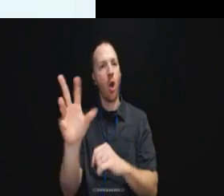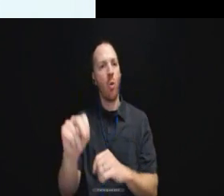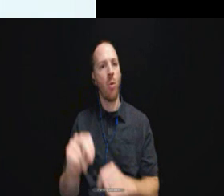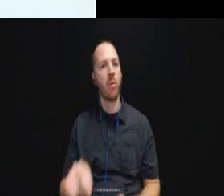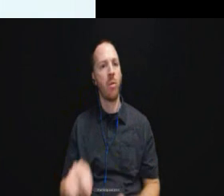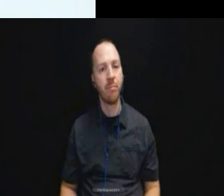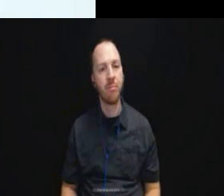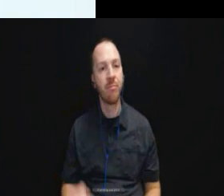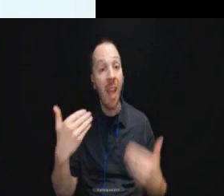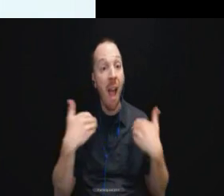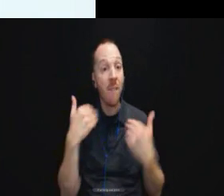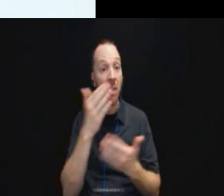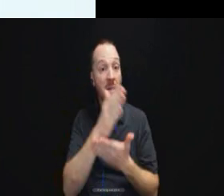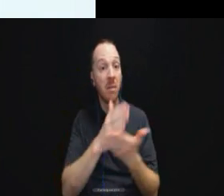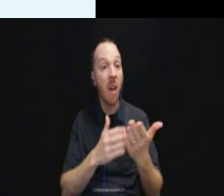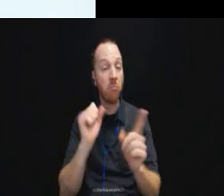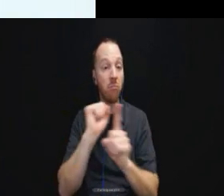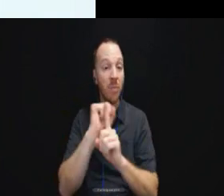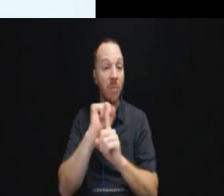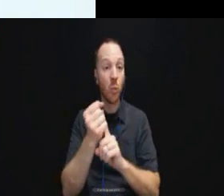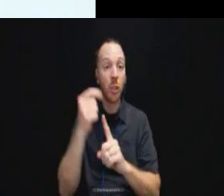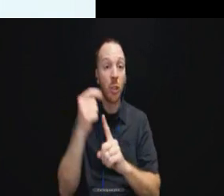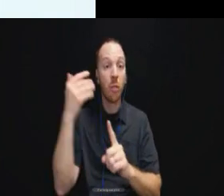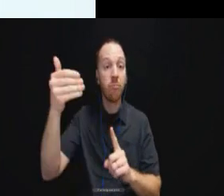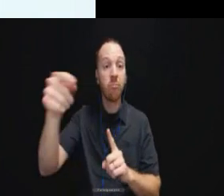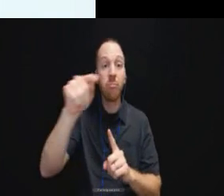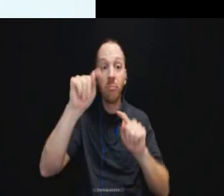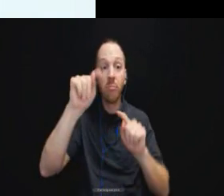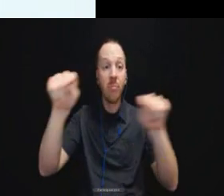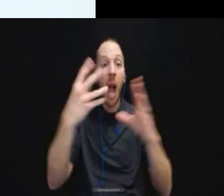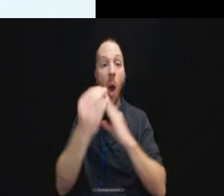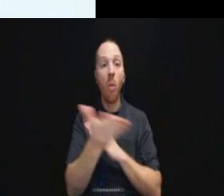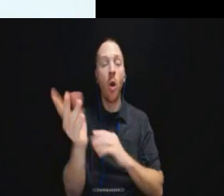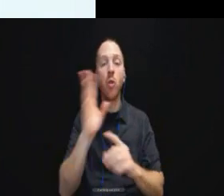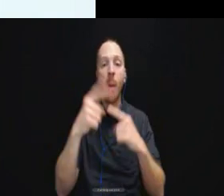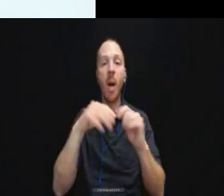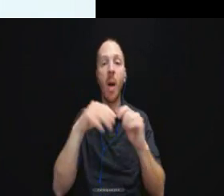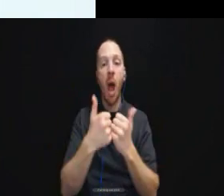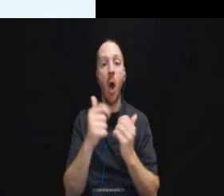And there has been some cases out there talking about how as a legal matter if there is a